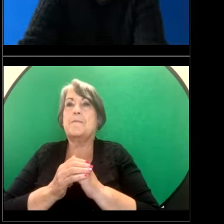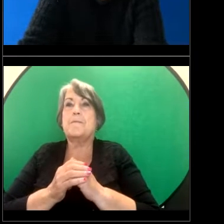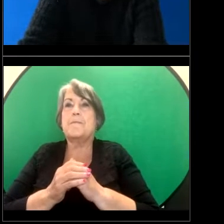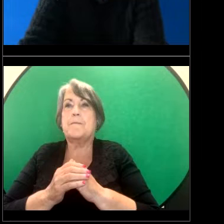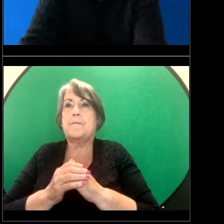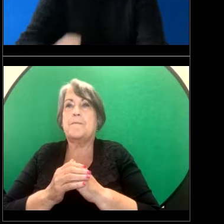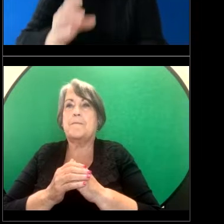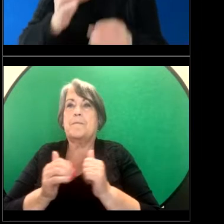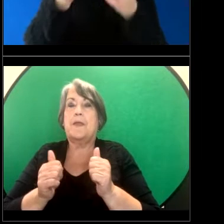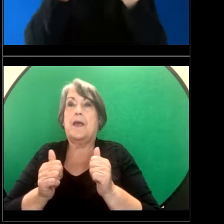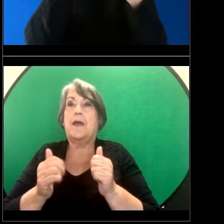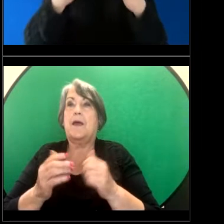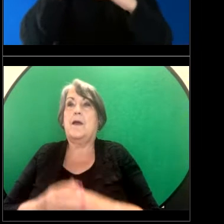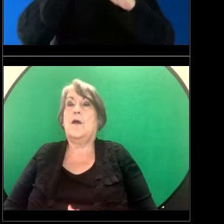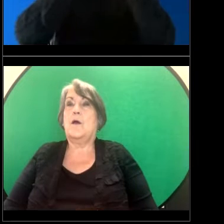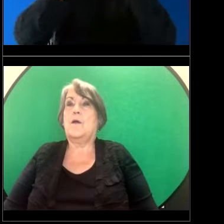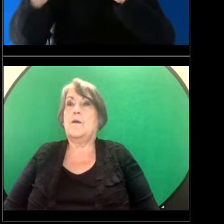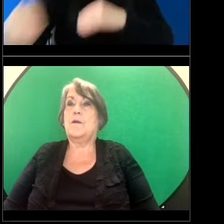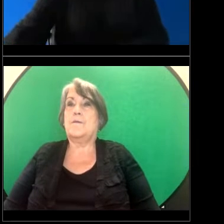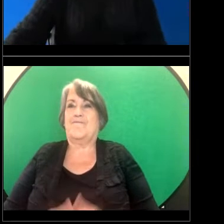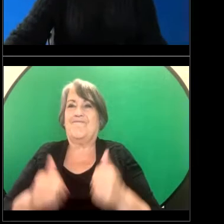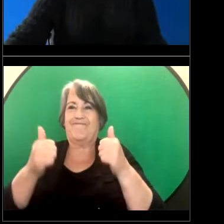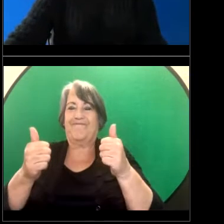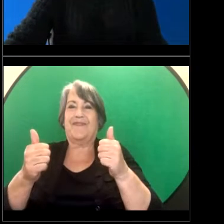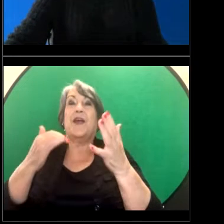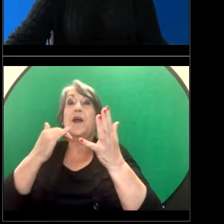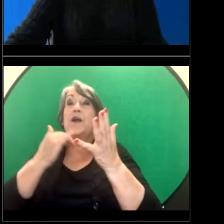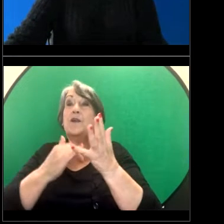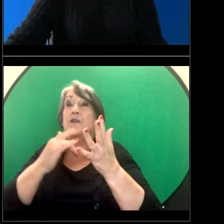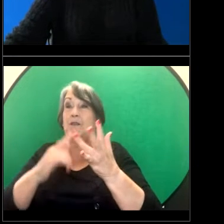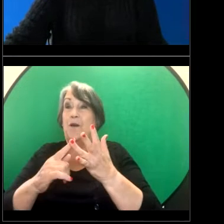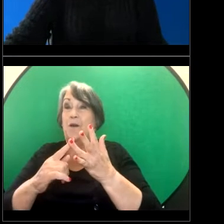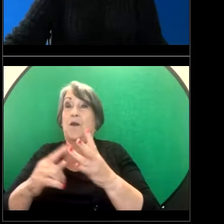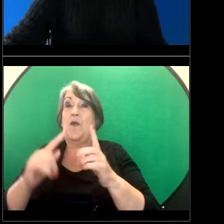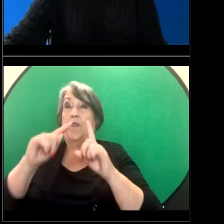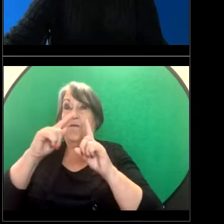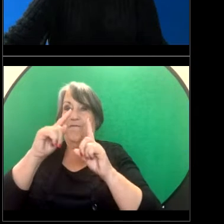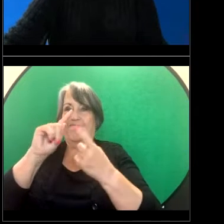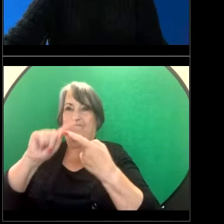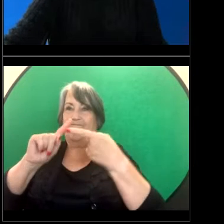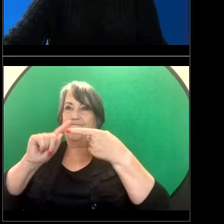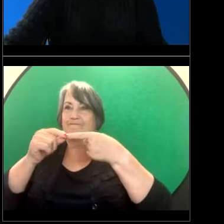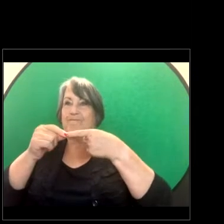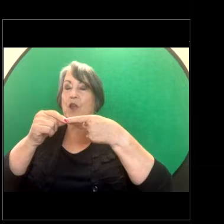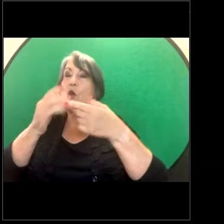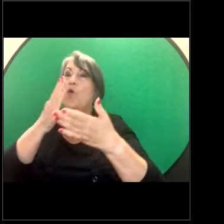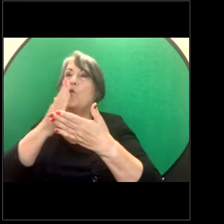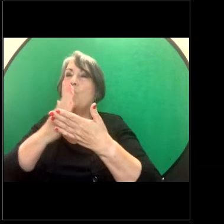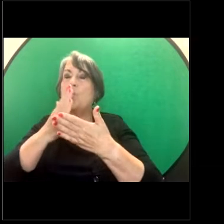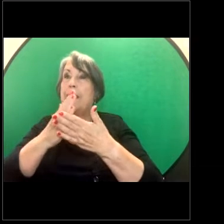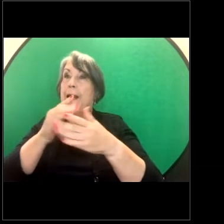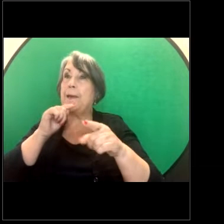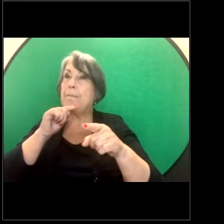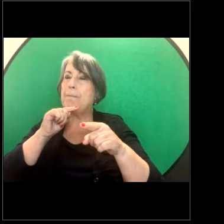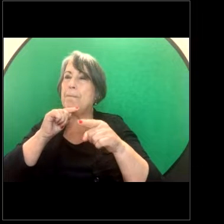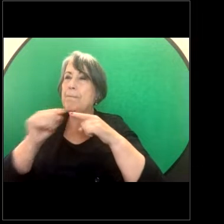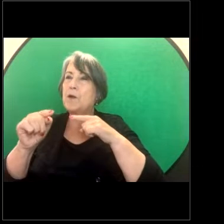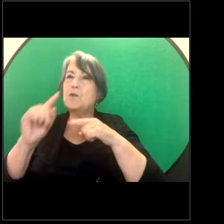So I guess the first point to make is that generally speaking sexual conduct does not